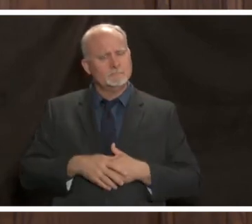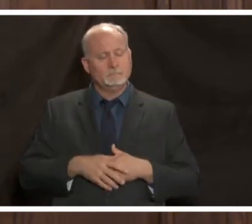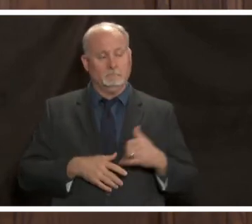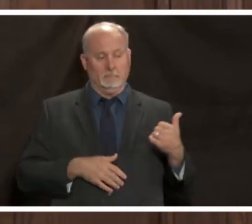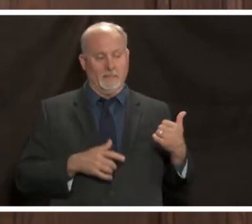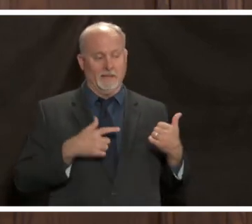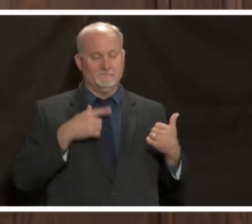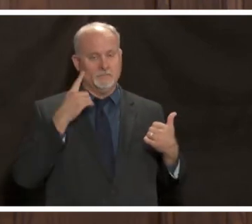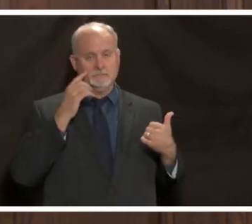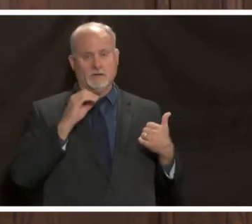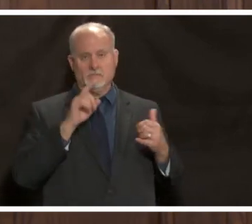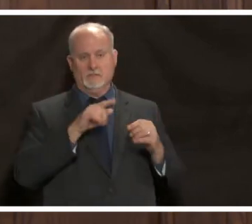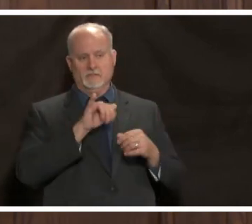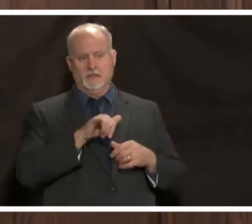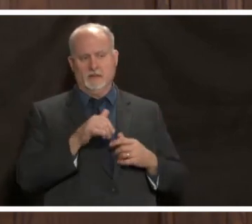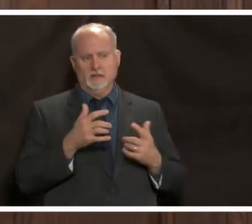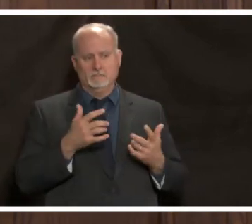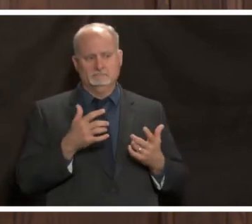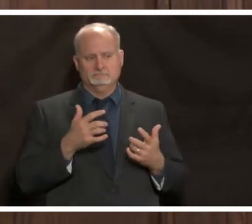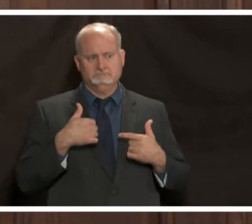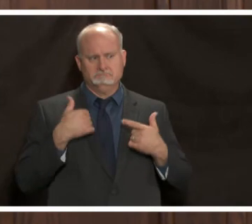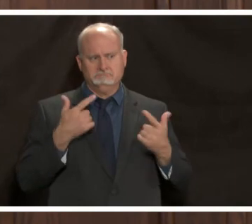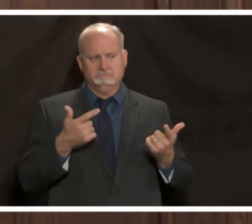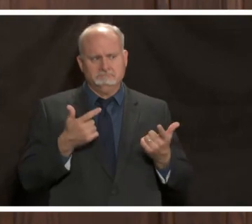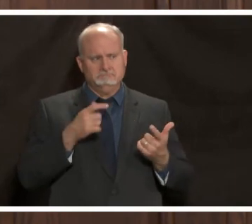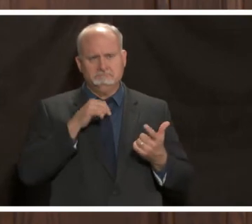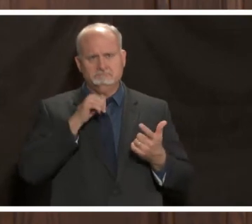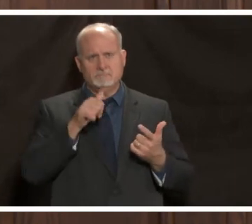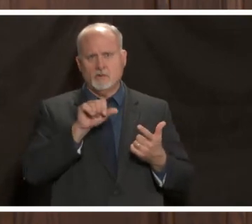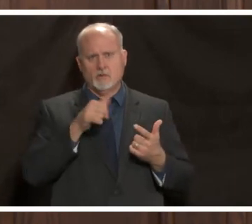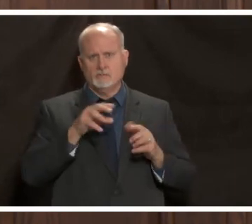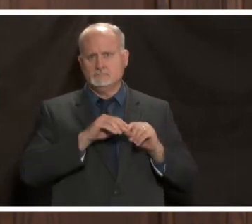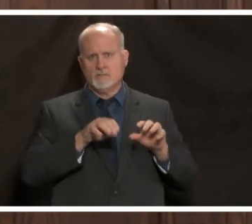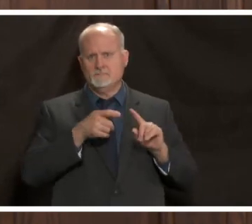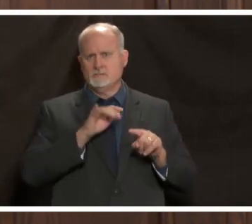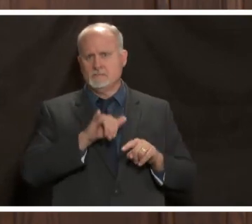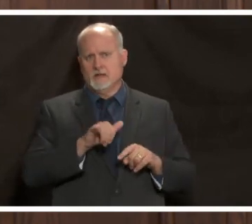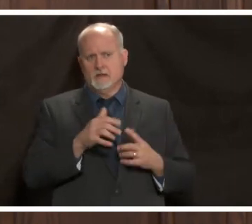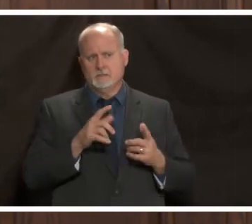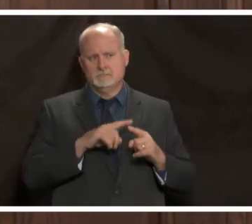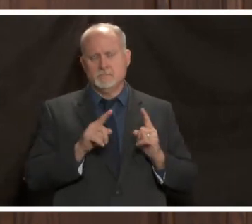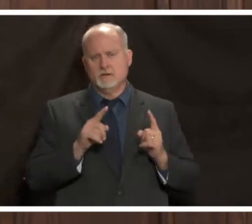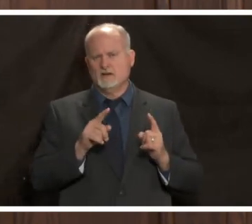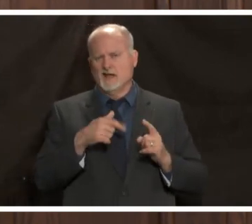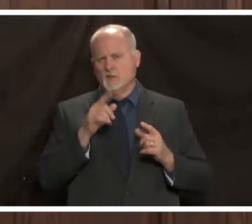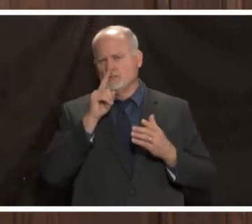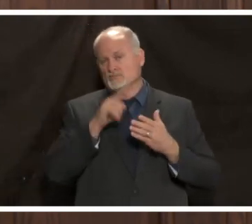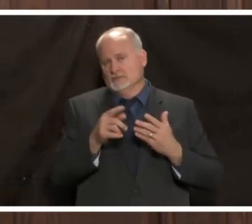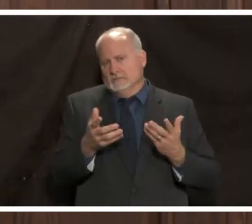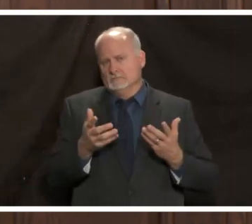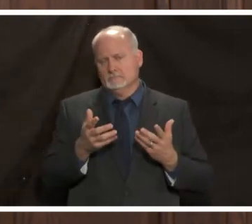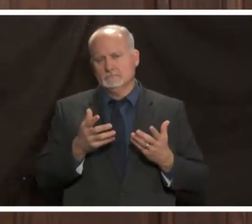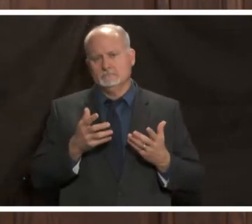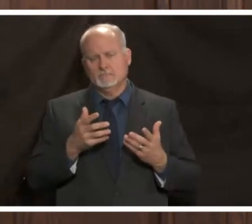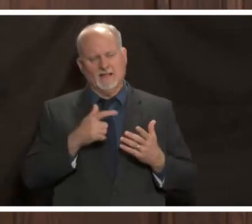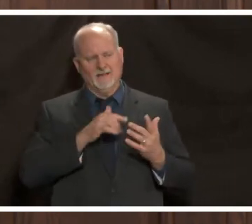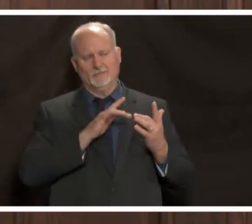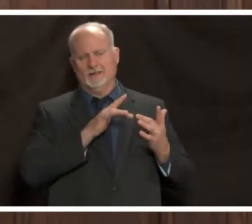updates about that as far as i know we haven't had a lot of other spread from that but i would have to check on that for you with our contact tracers allen